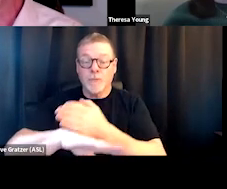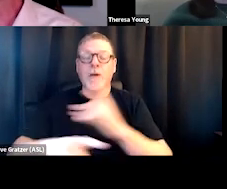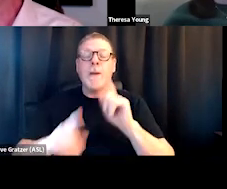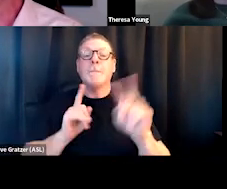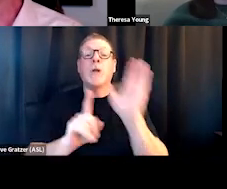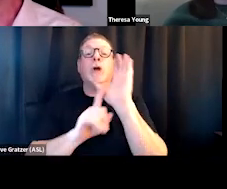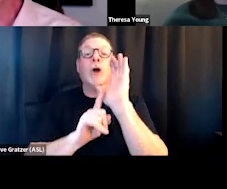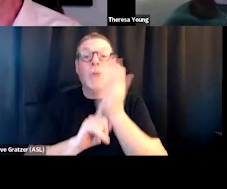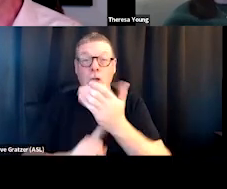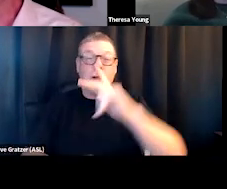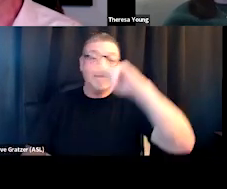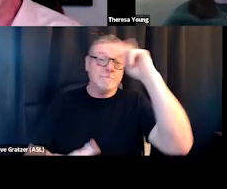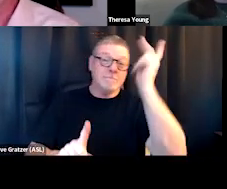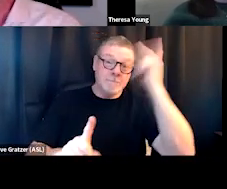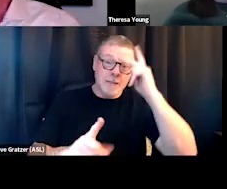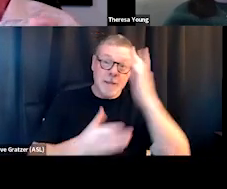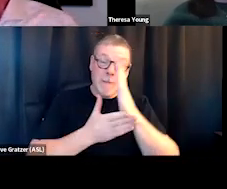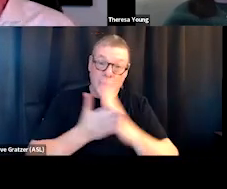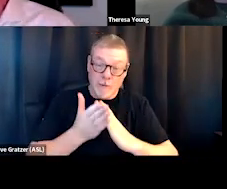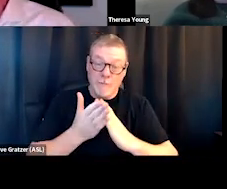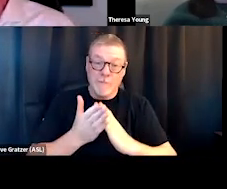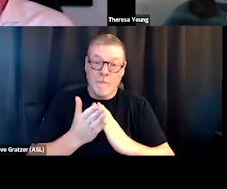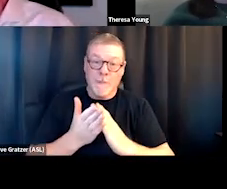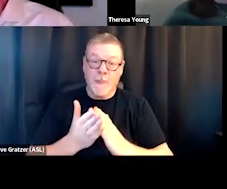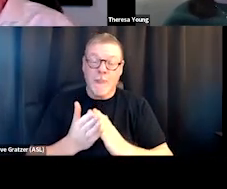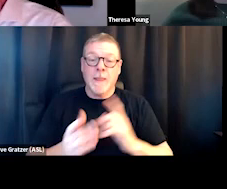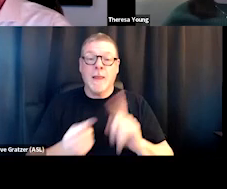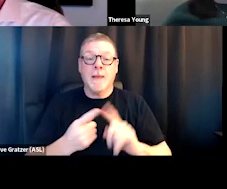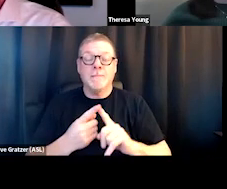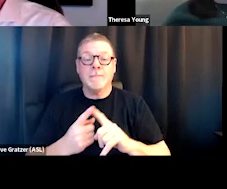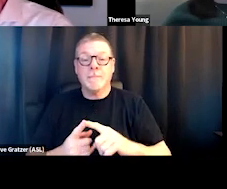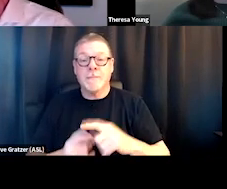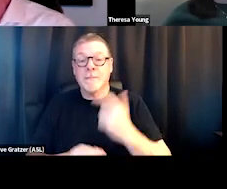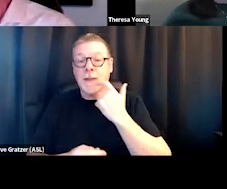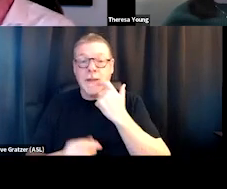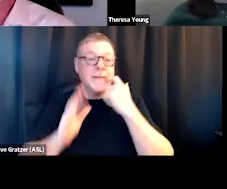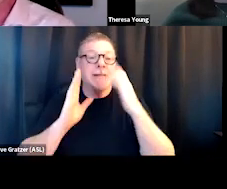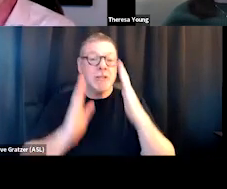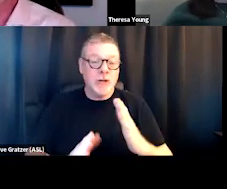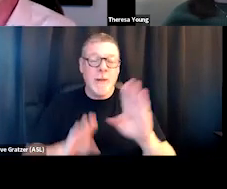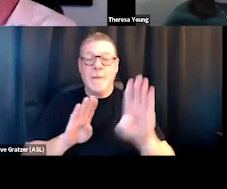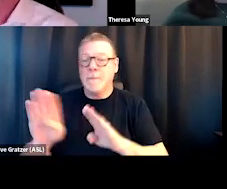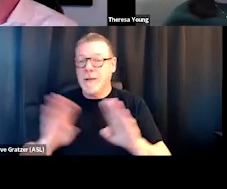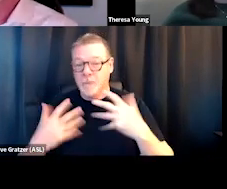the philosophical component of getting an addictionologist, a behavioral health therapist, a recovery coach,